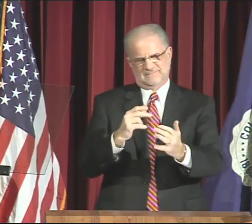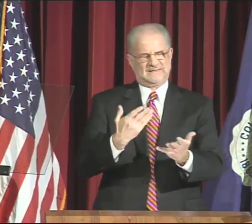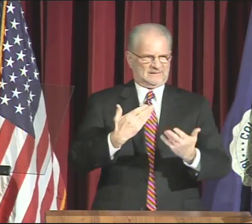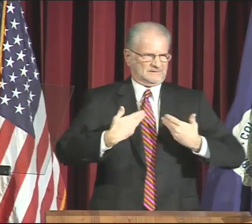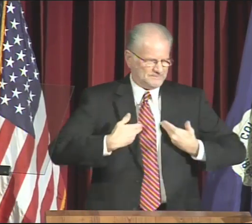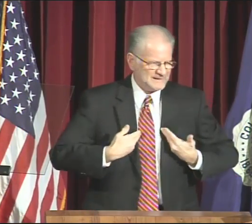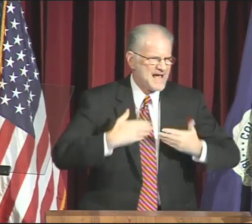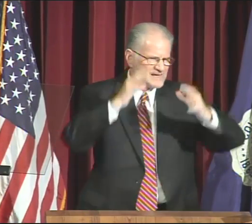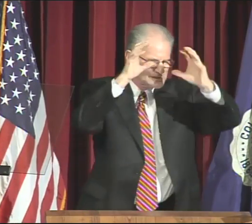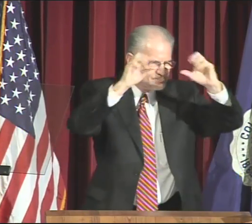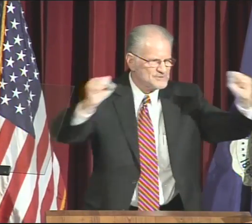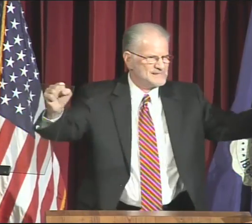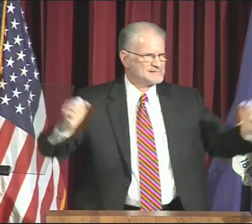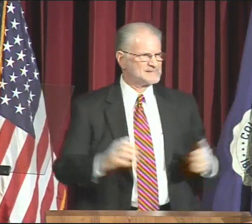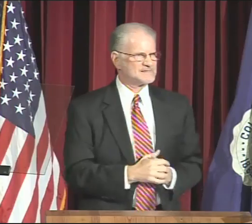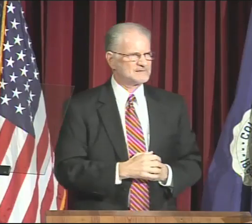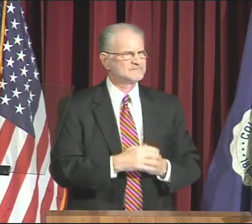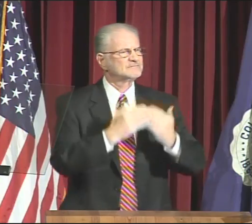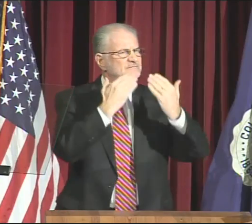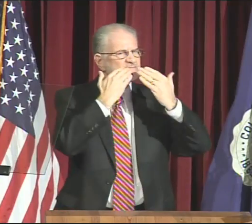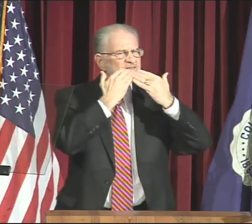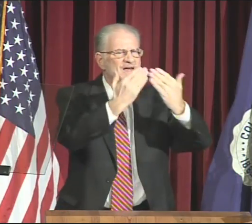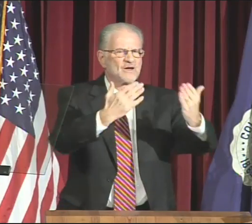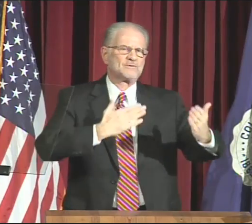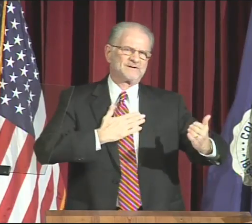and last, me, President